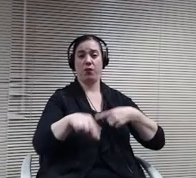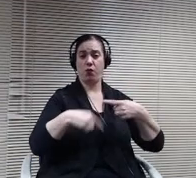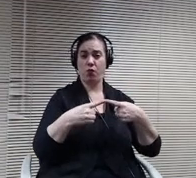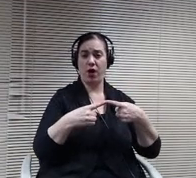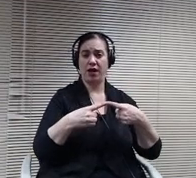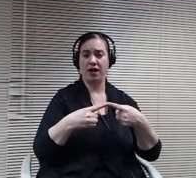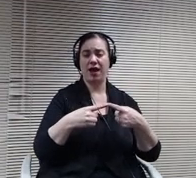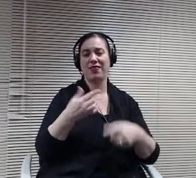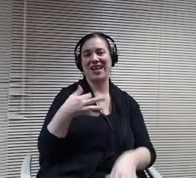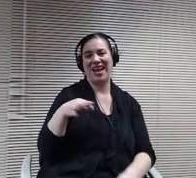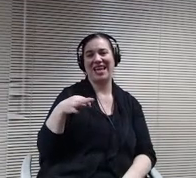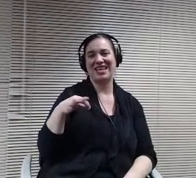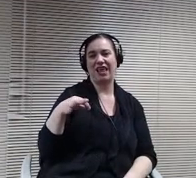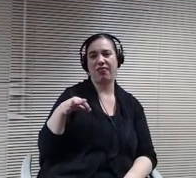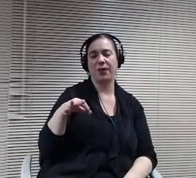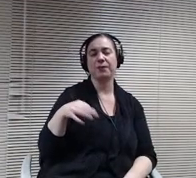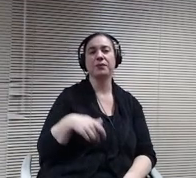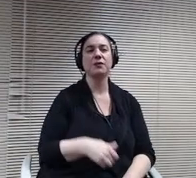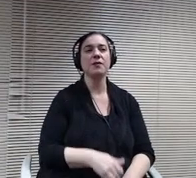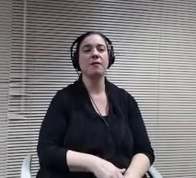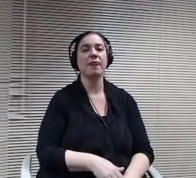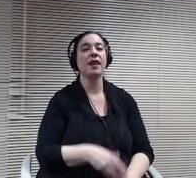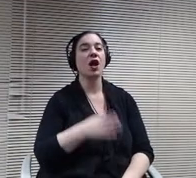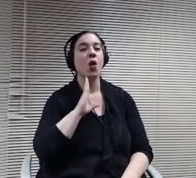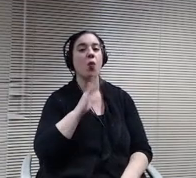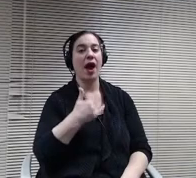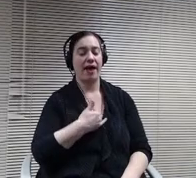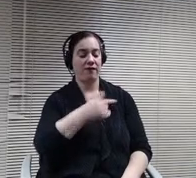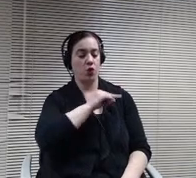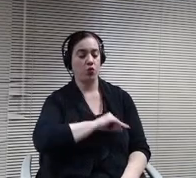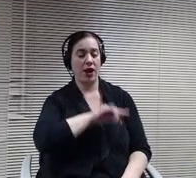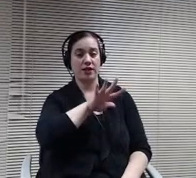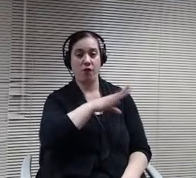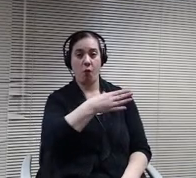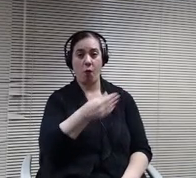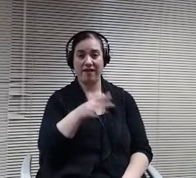going to have grades four and five also on hybrid during that